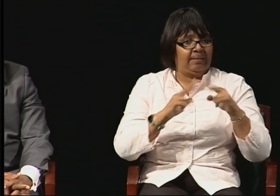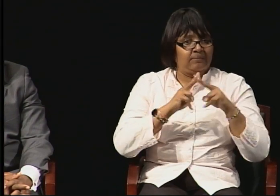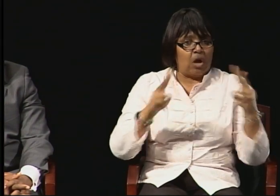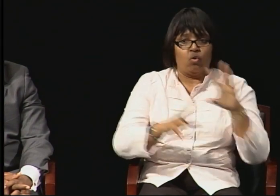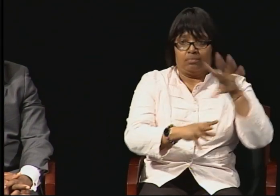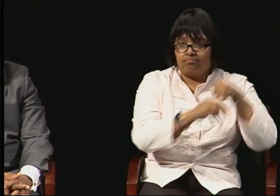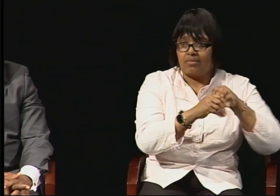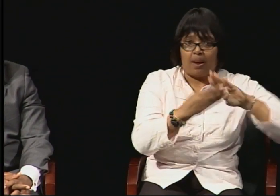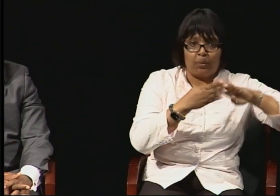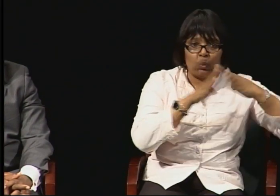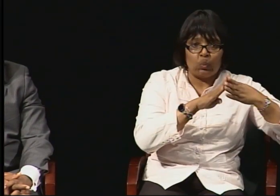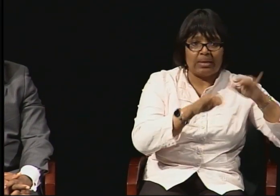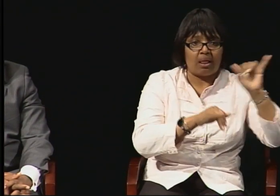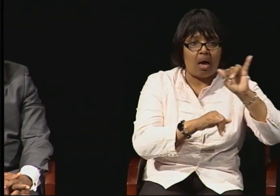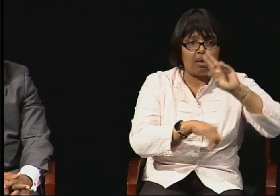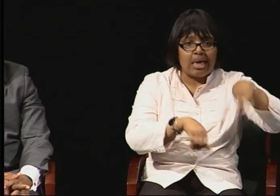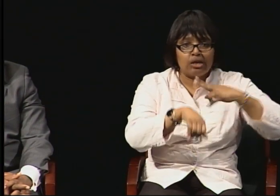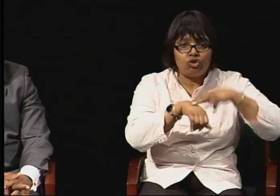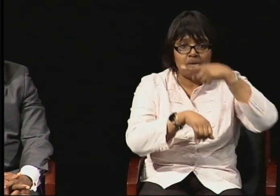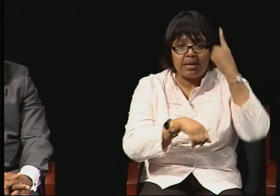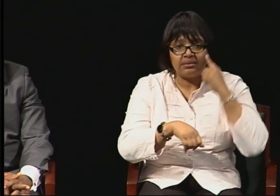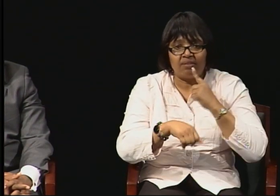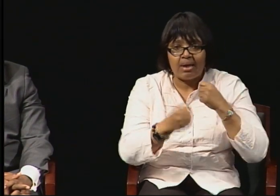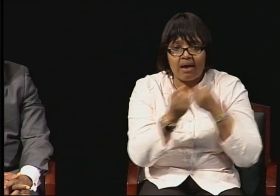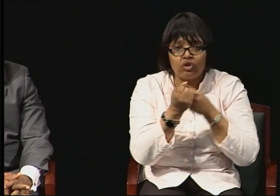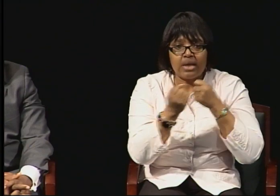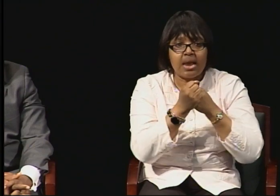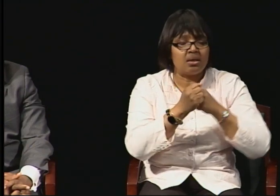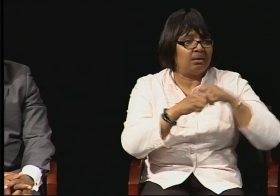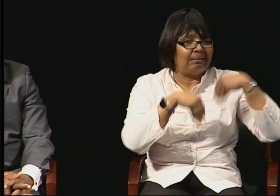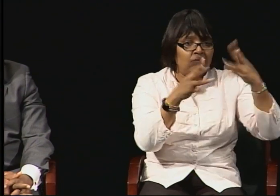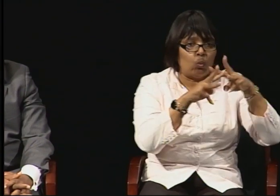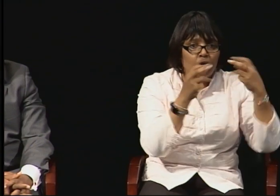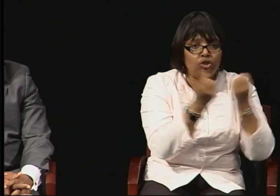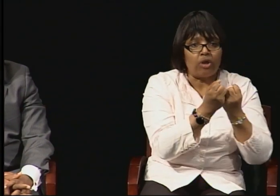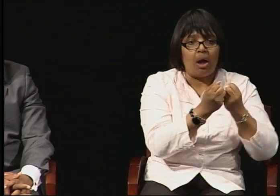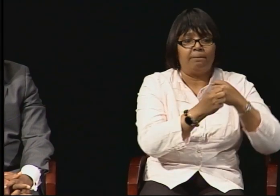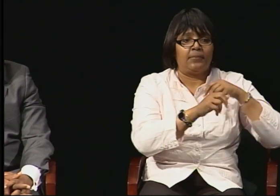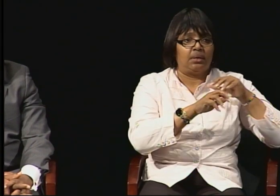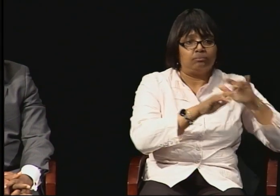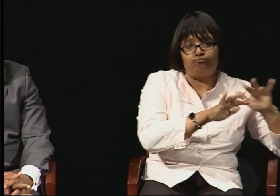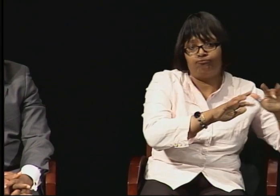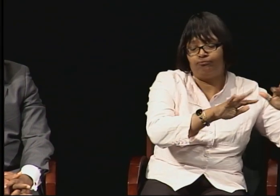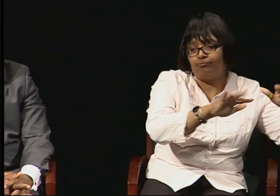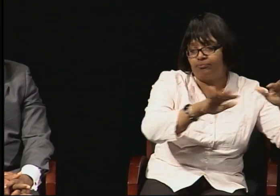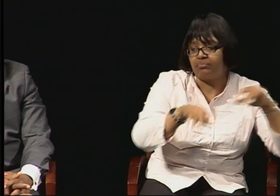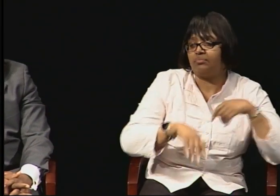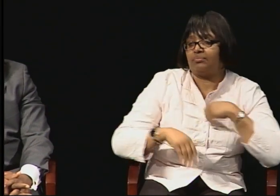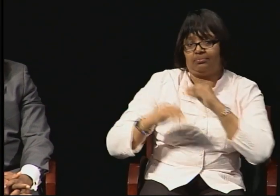with the community, with the National Black Deaf Advocates organization and in my social work.